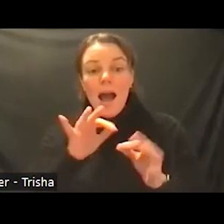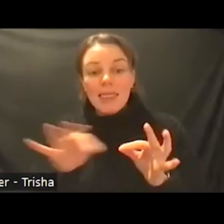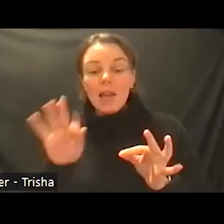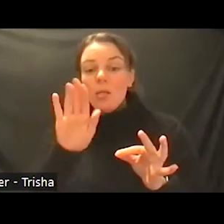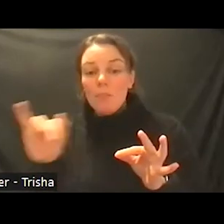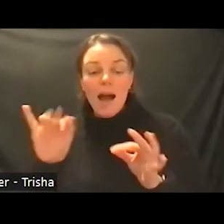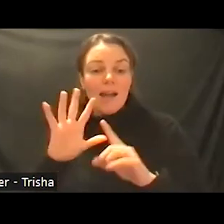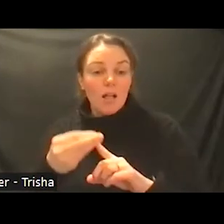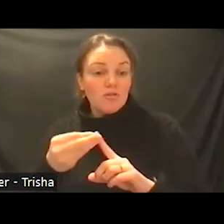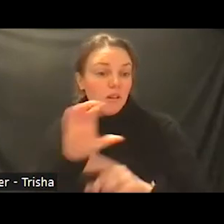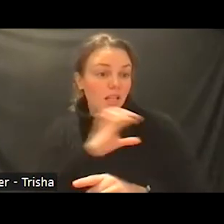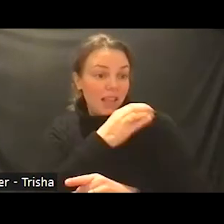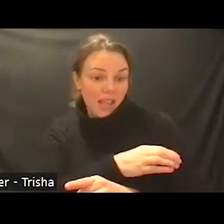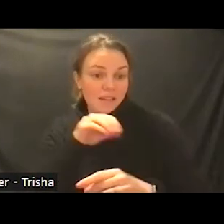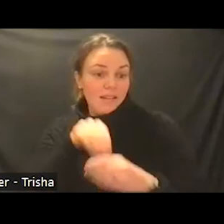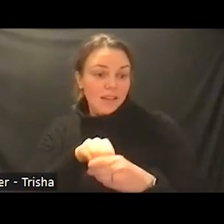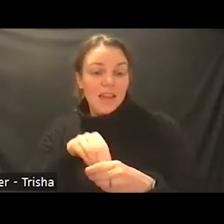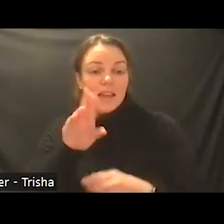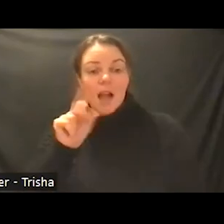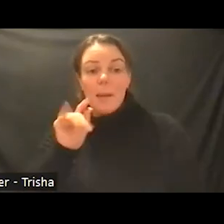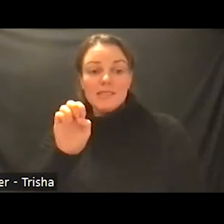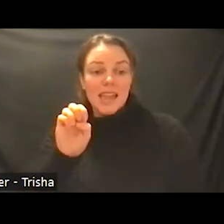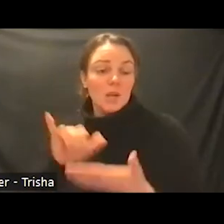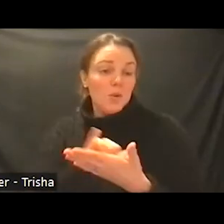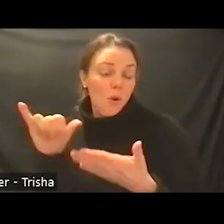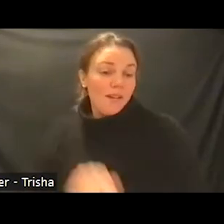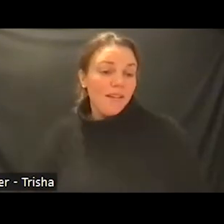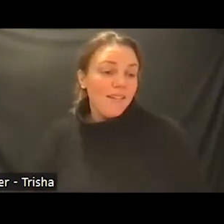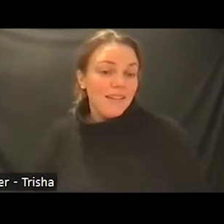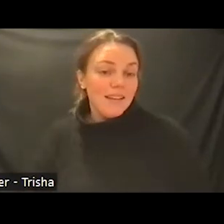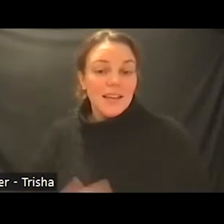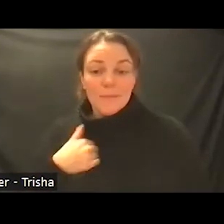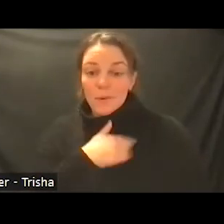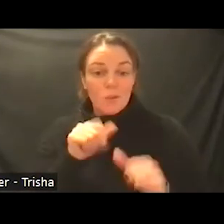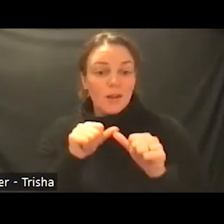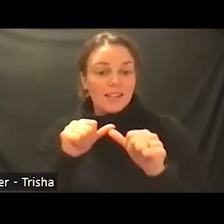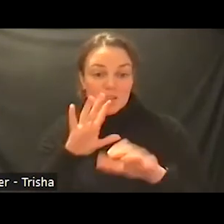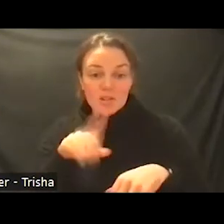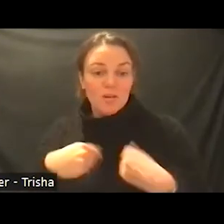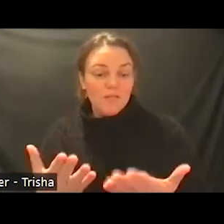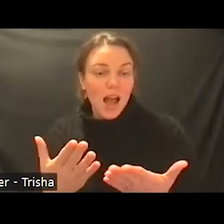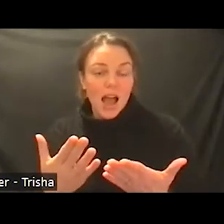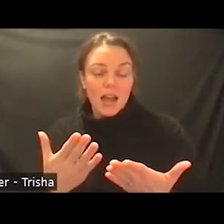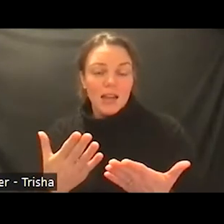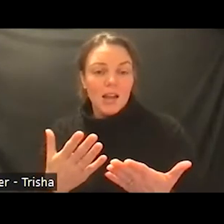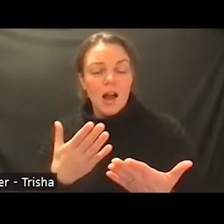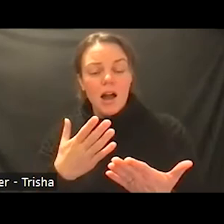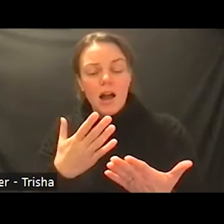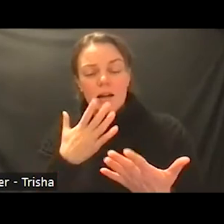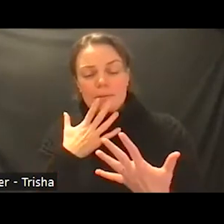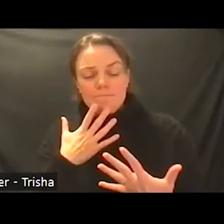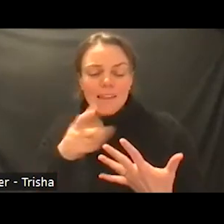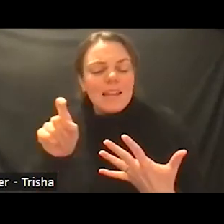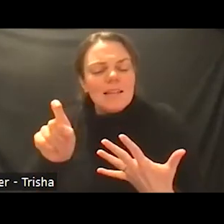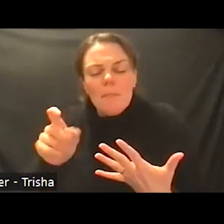in upstate new york and we continue to provide a much needed service for the community in rochester